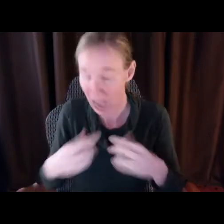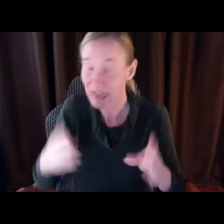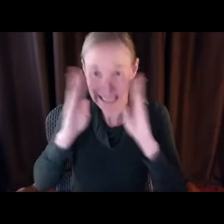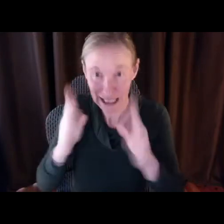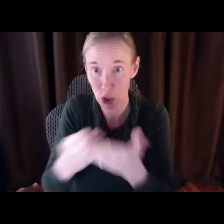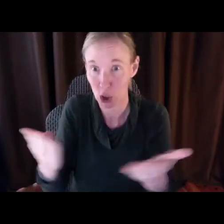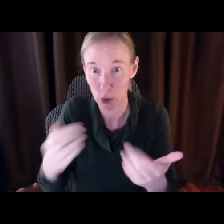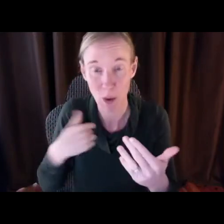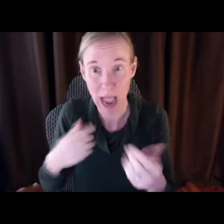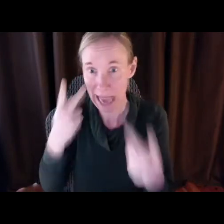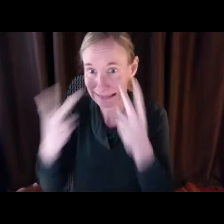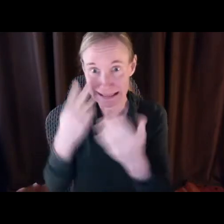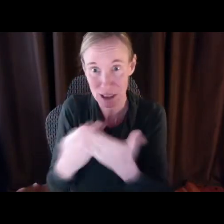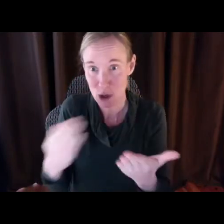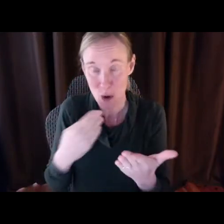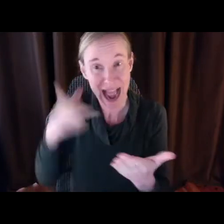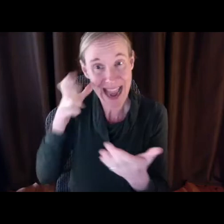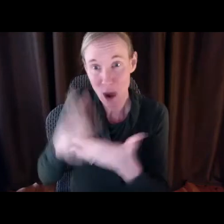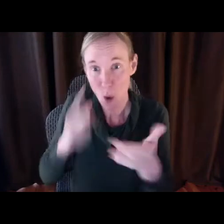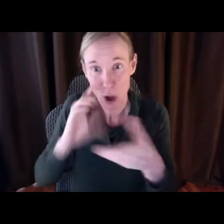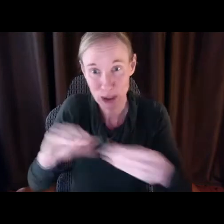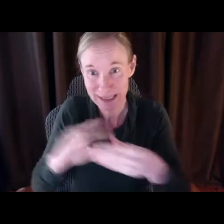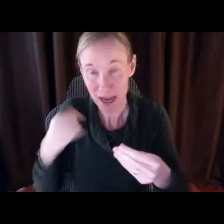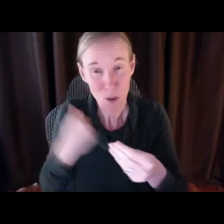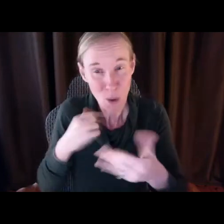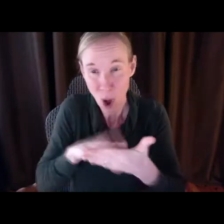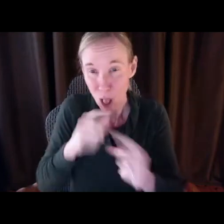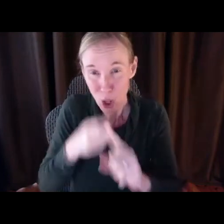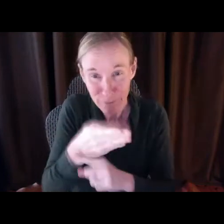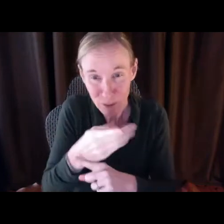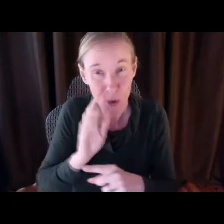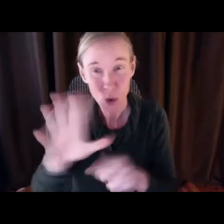I know it isn't easy and I know you can barely imagine getting places where your voices can be heard. But